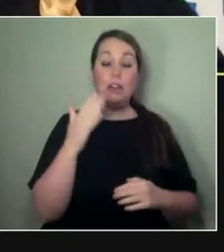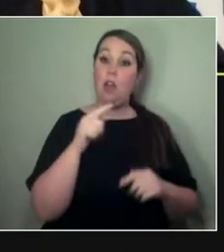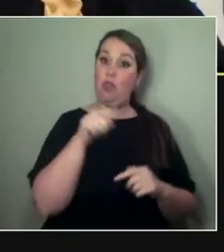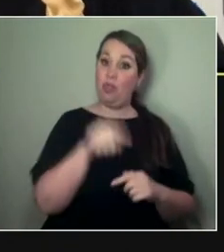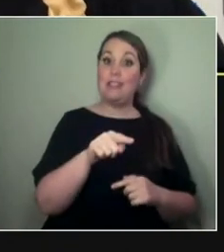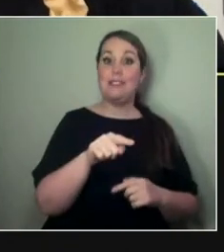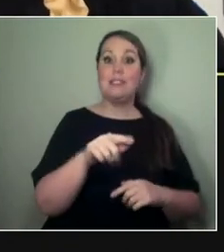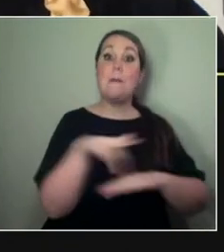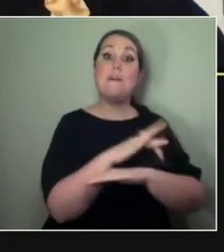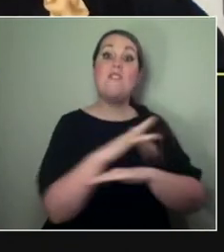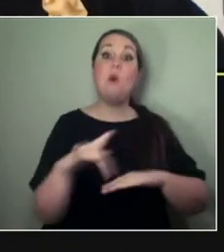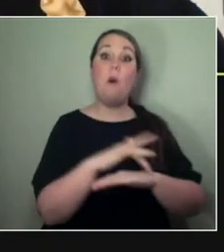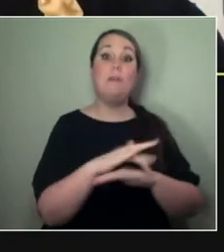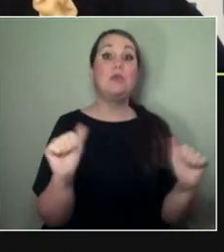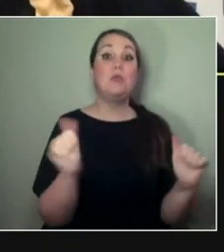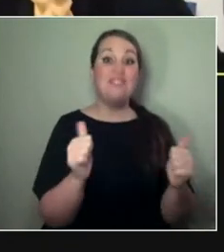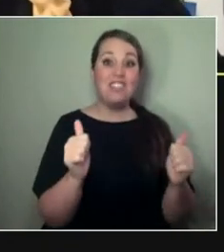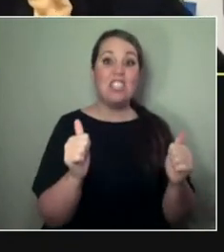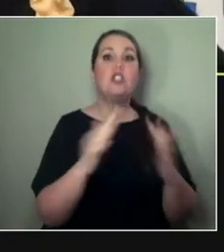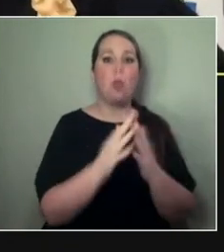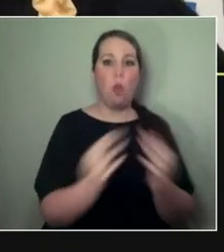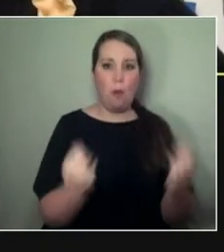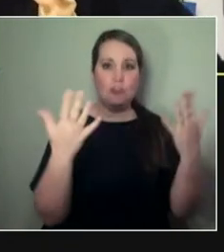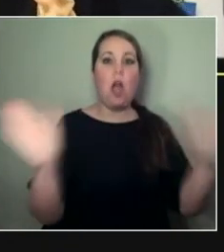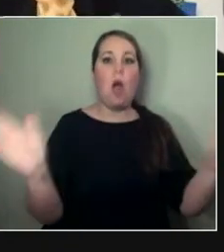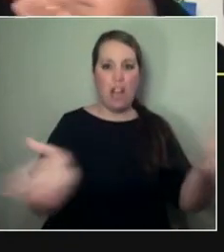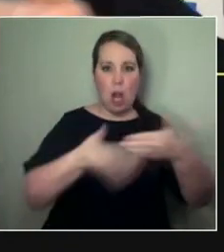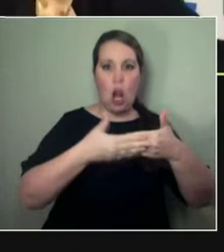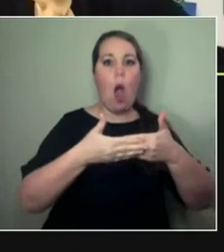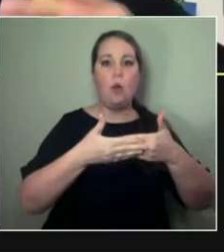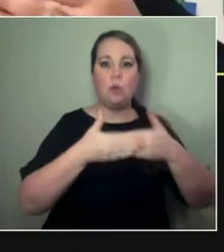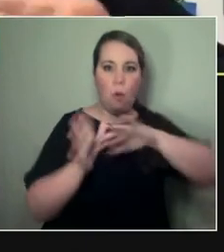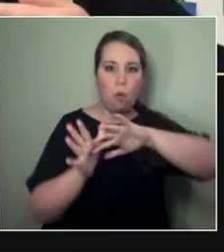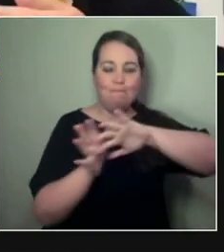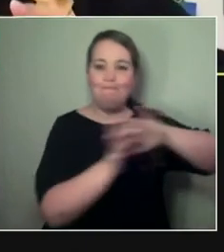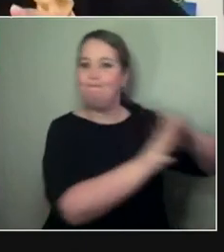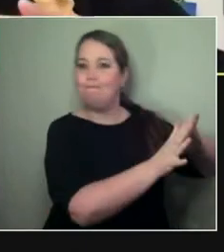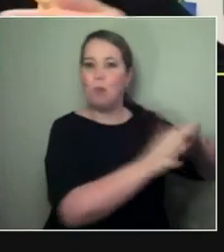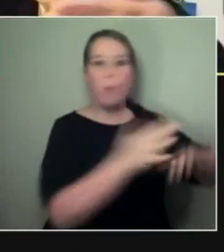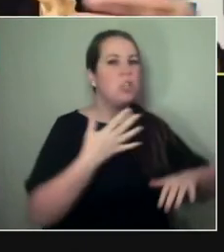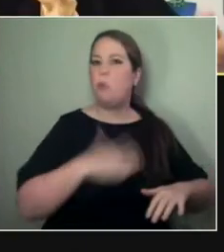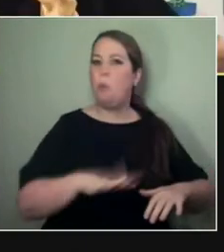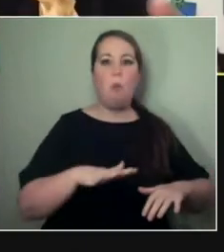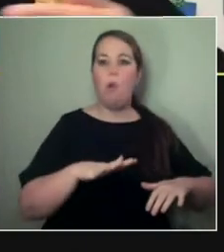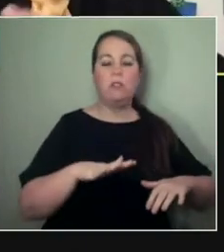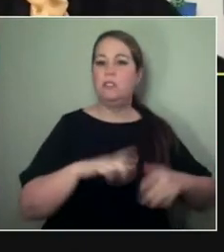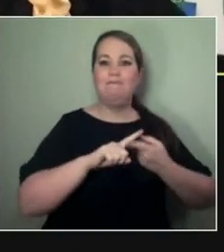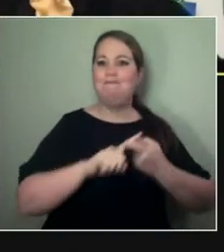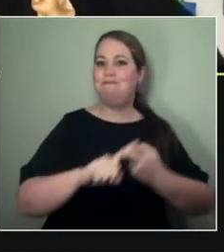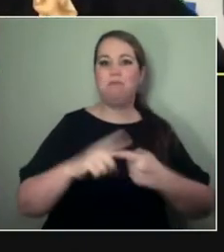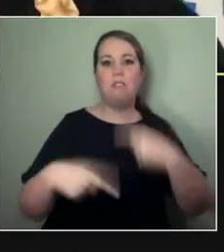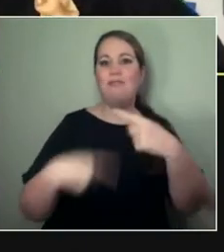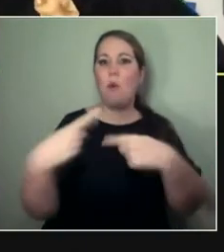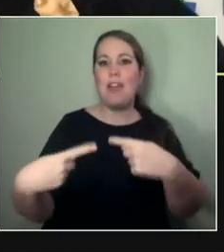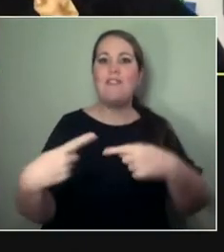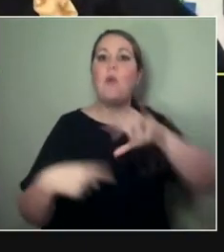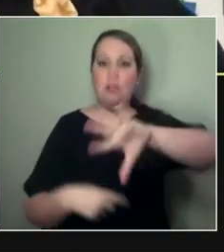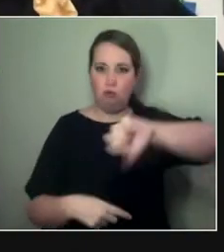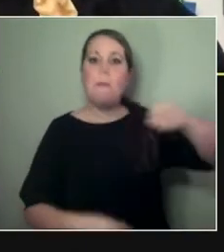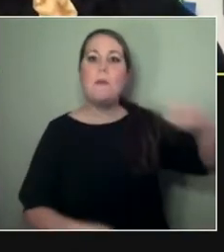We didn't want it to exist forever. We were just trying to really, I guess, take some of these practices that were really important to us